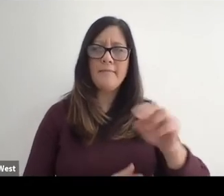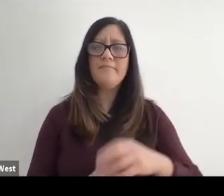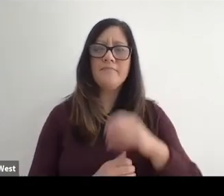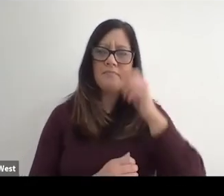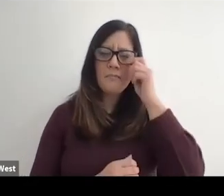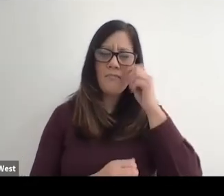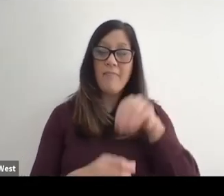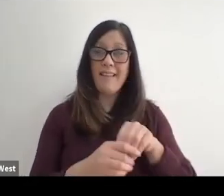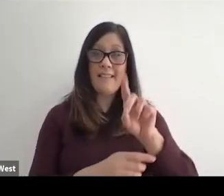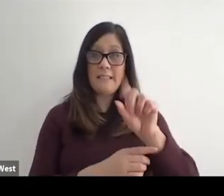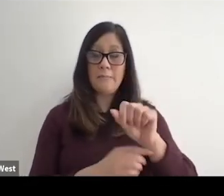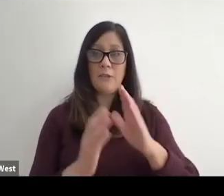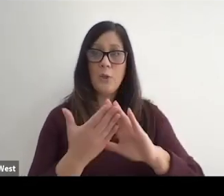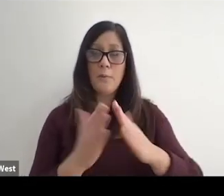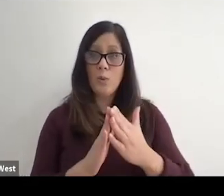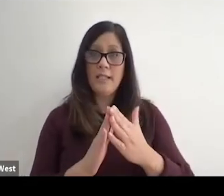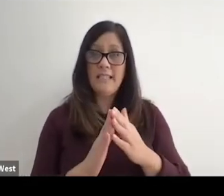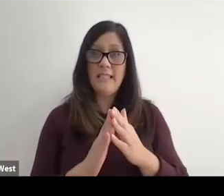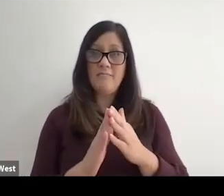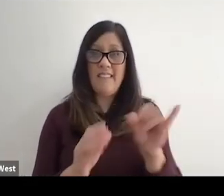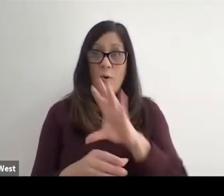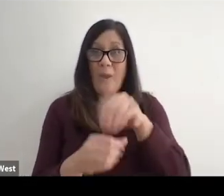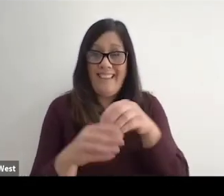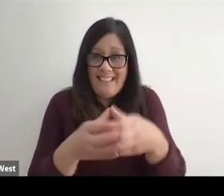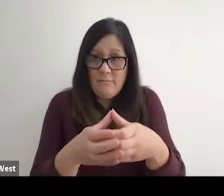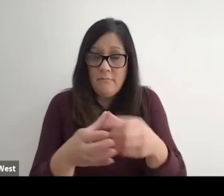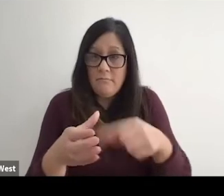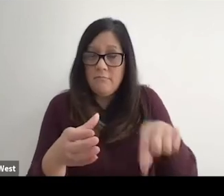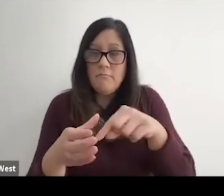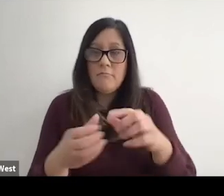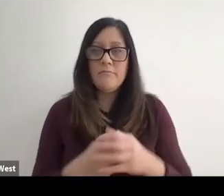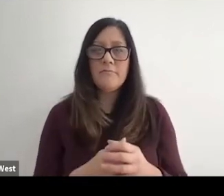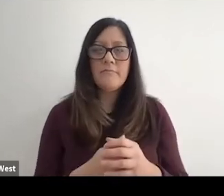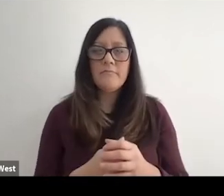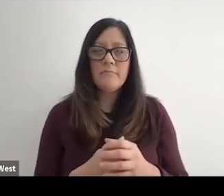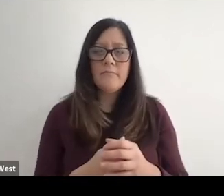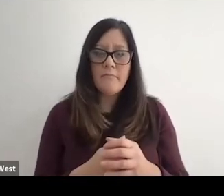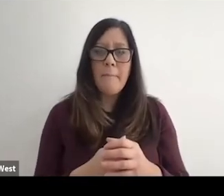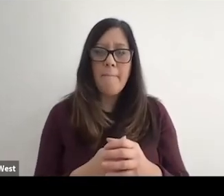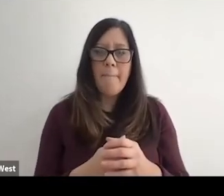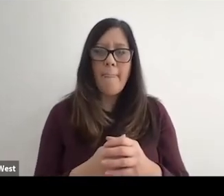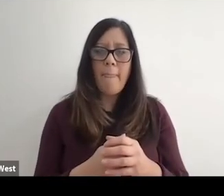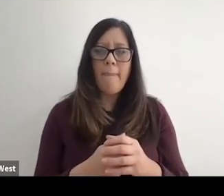and even in the disability community. People that were in the disability community